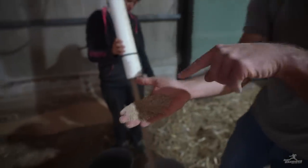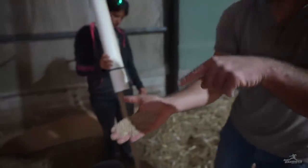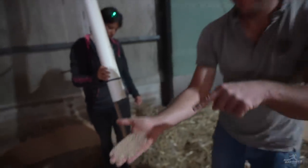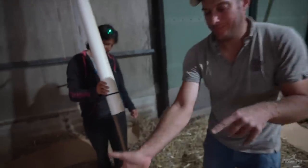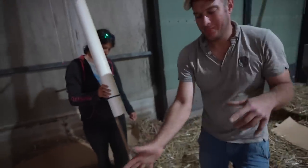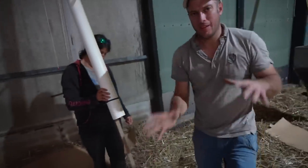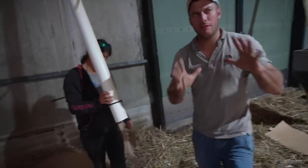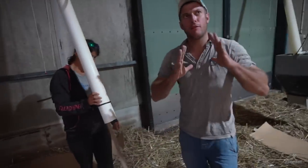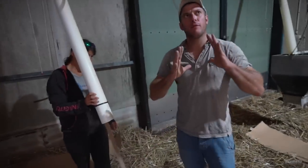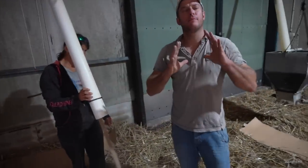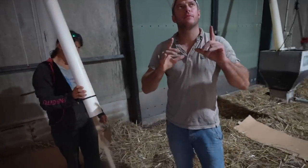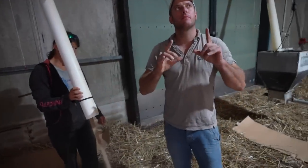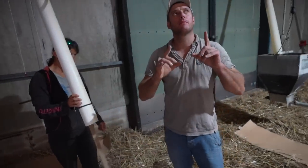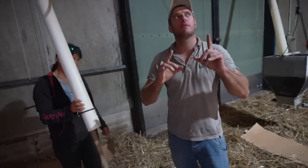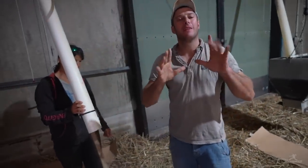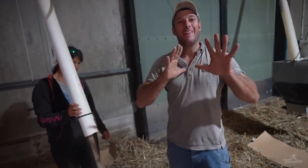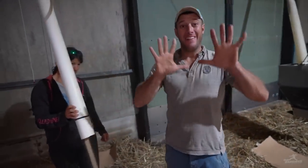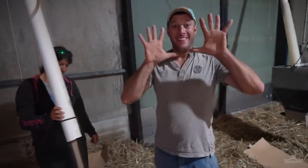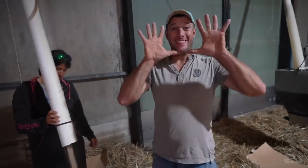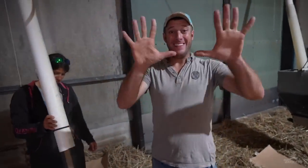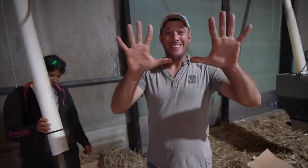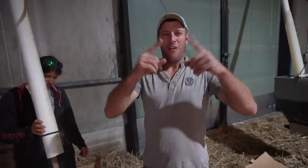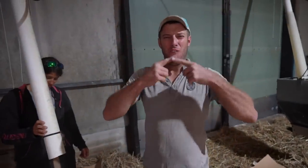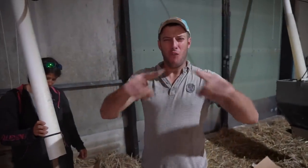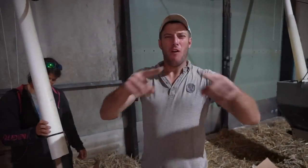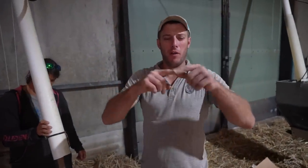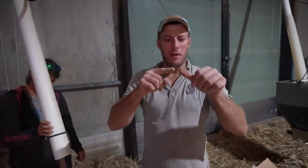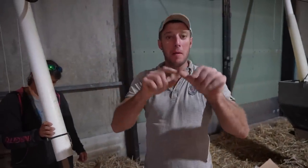This blend has ten different kinds of